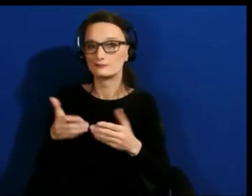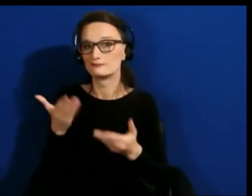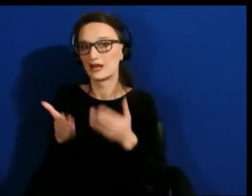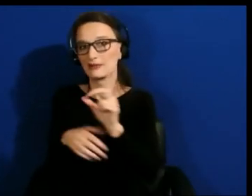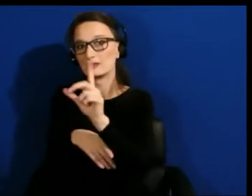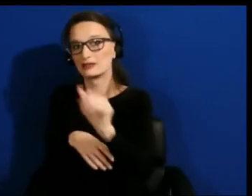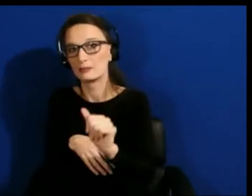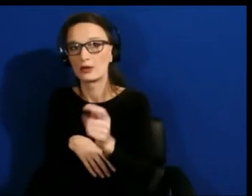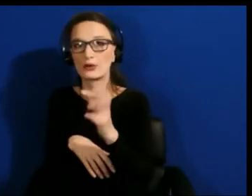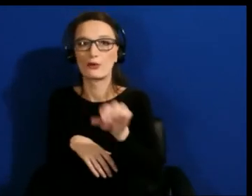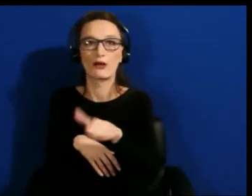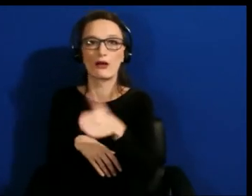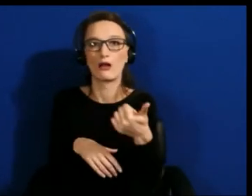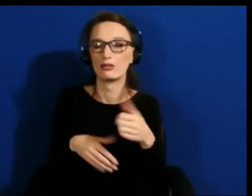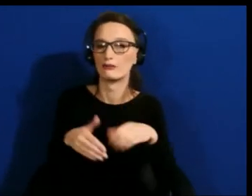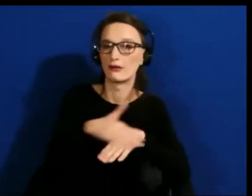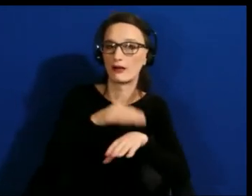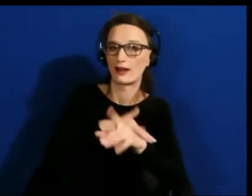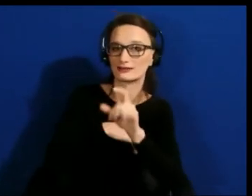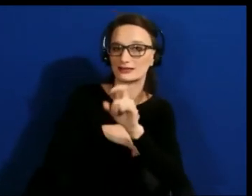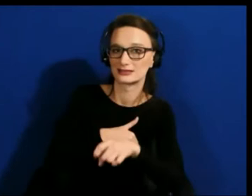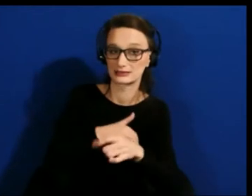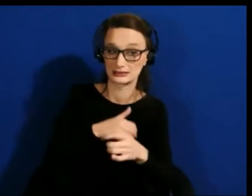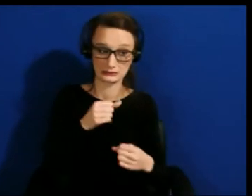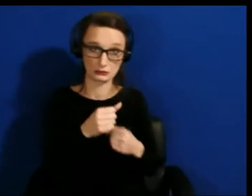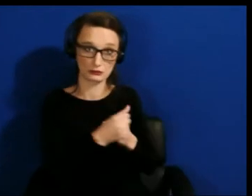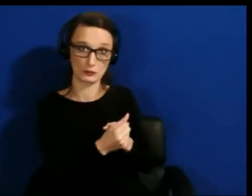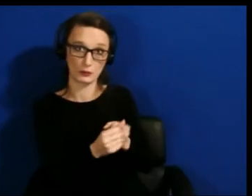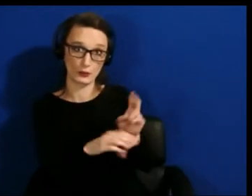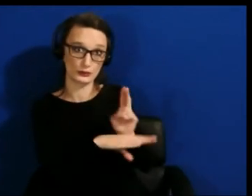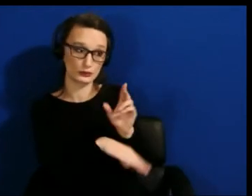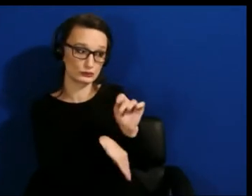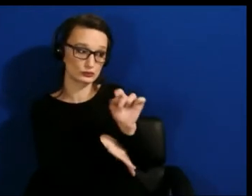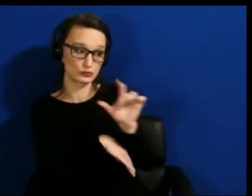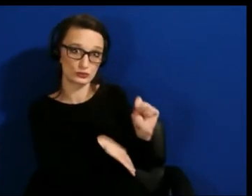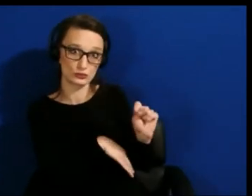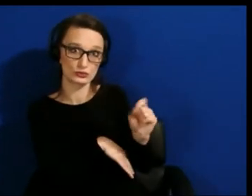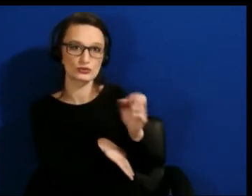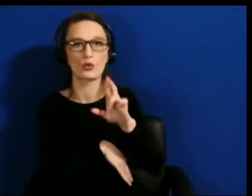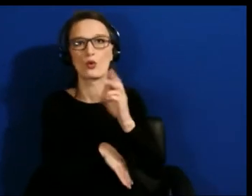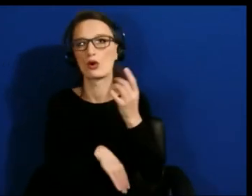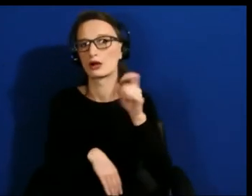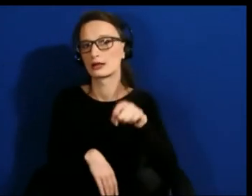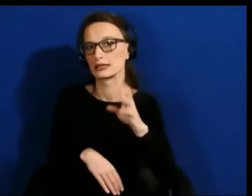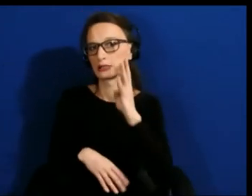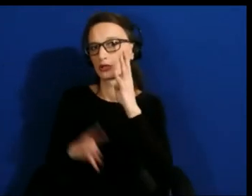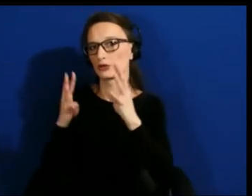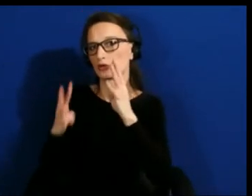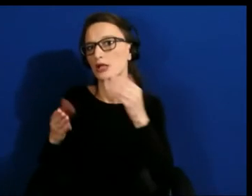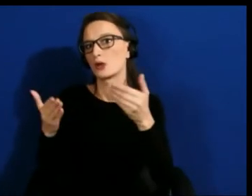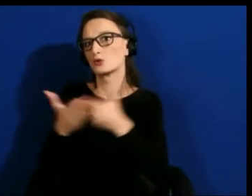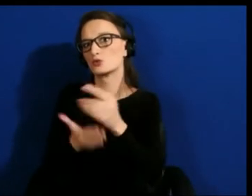And that is equally as we're creating new tools to fill the gaps going to be a really important consideration.